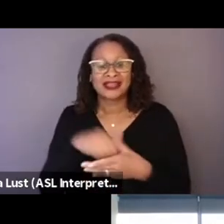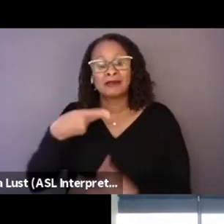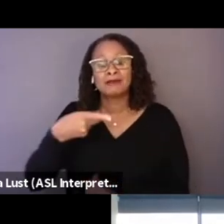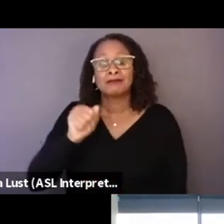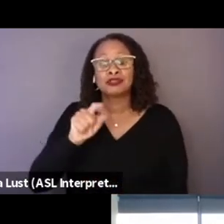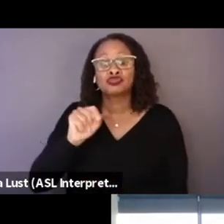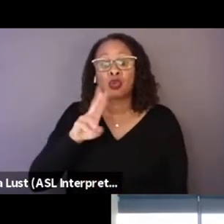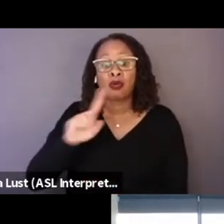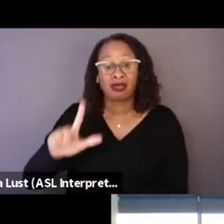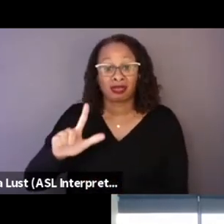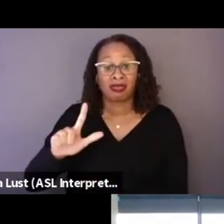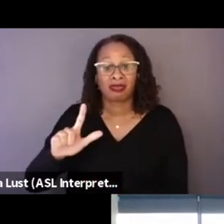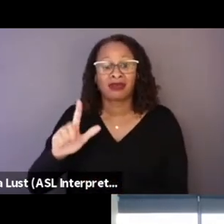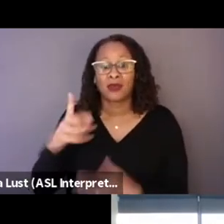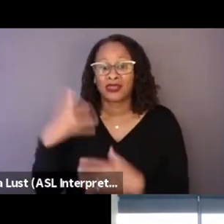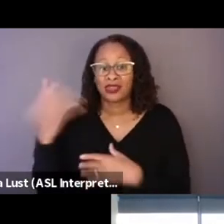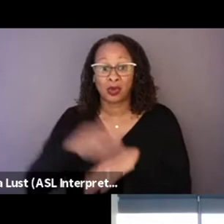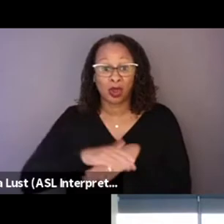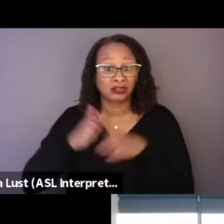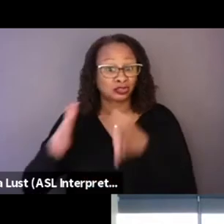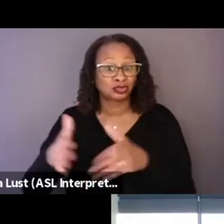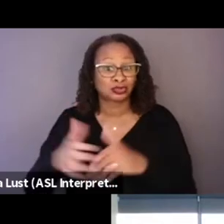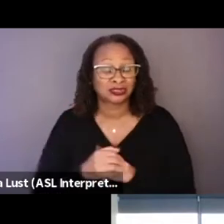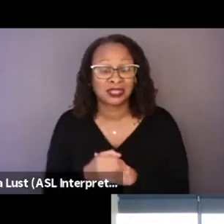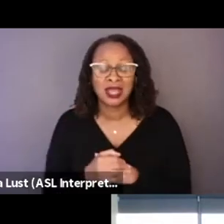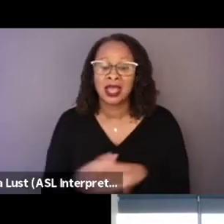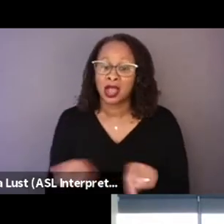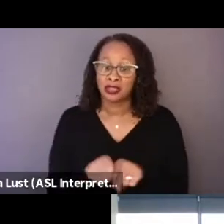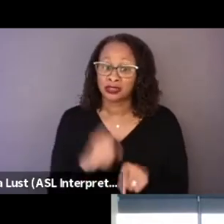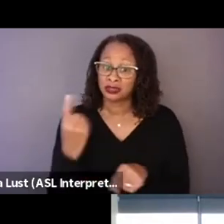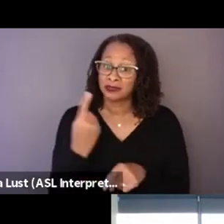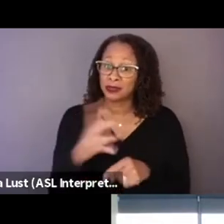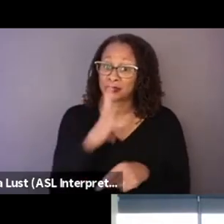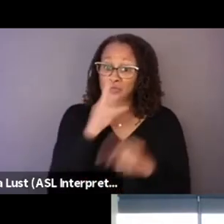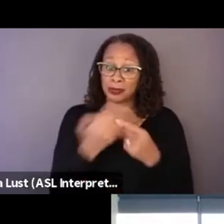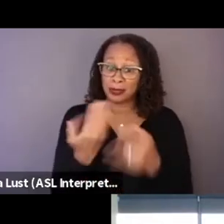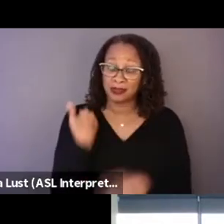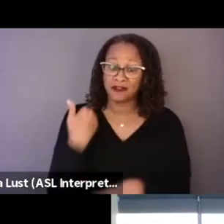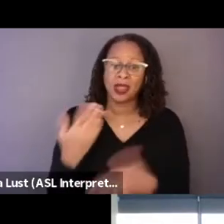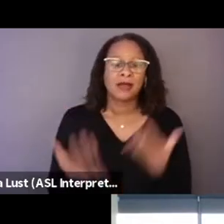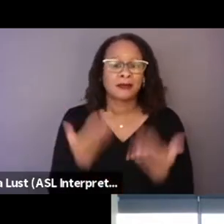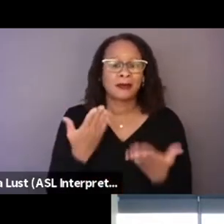And it's also something that, you know, we've talked about before, but probably it's something that we could never do